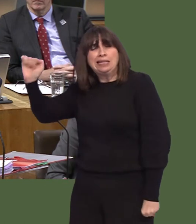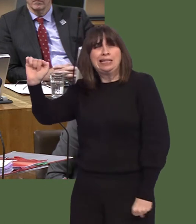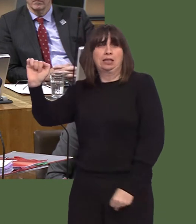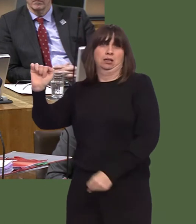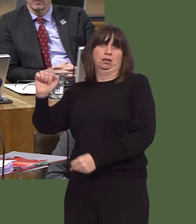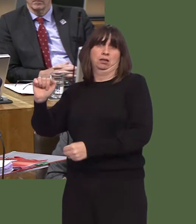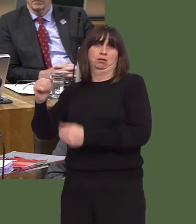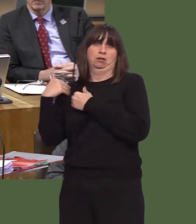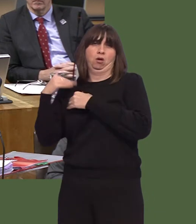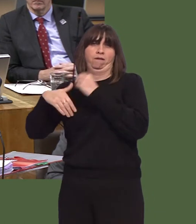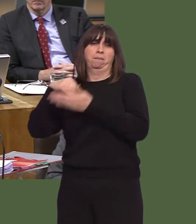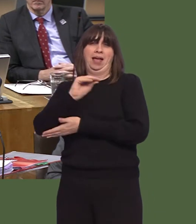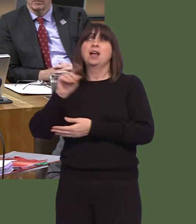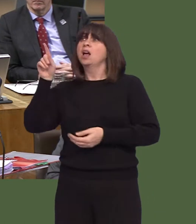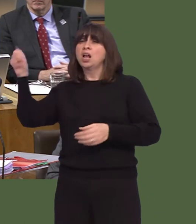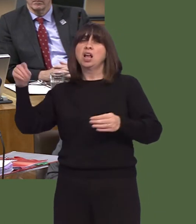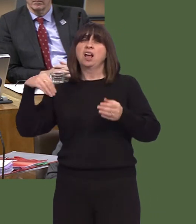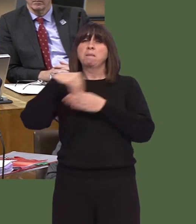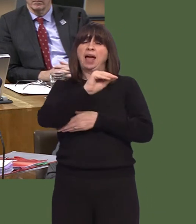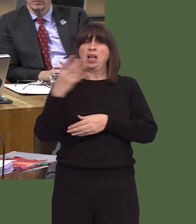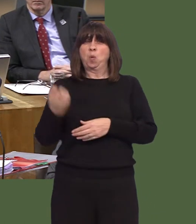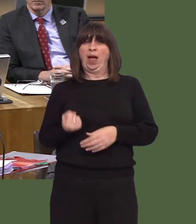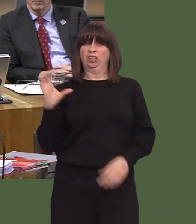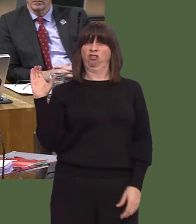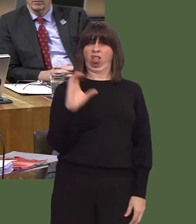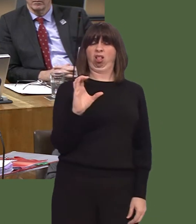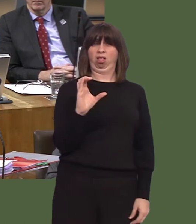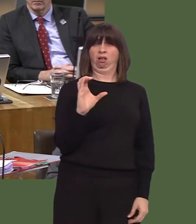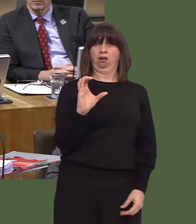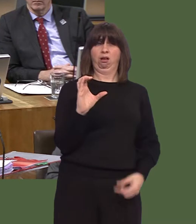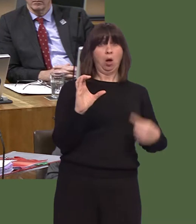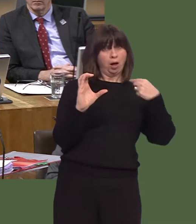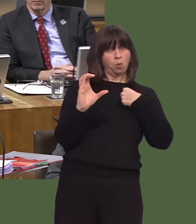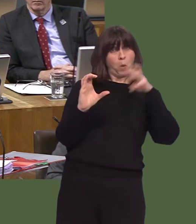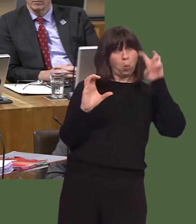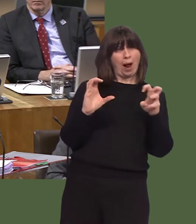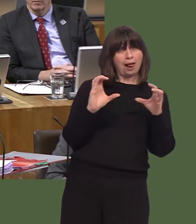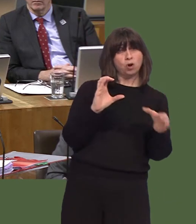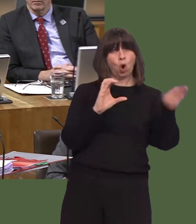Why on earth should the people of Wales have to fund the failure of a UK Government to lift the pay cap?